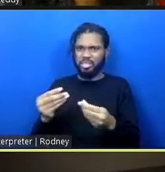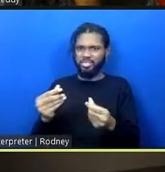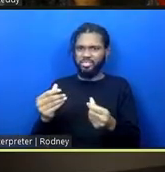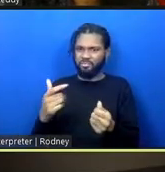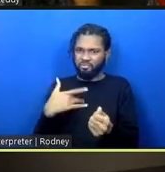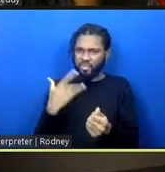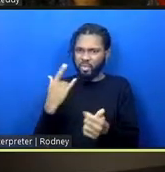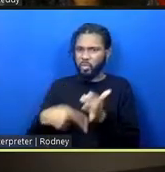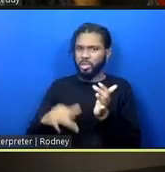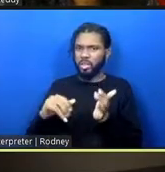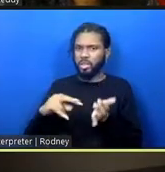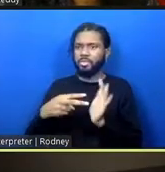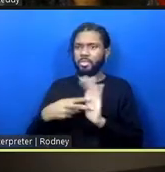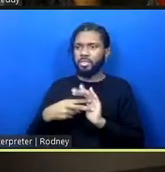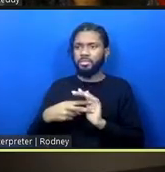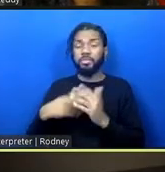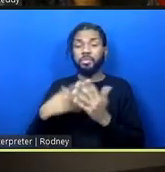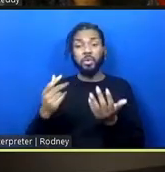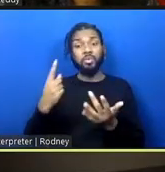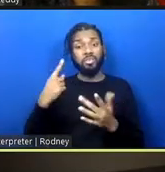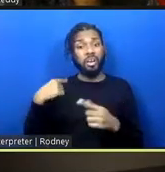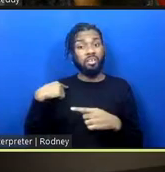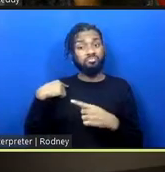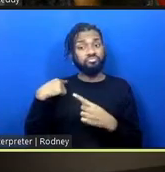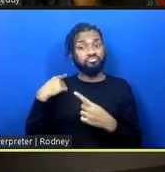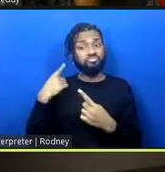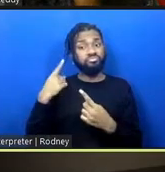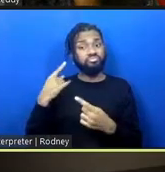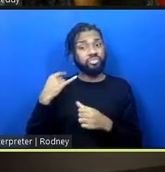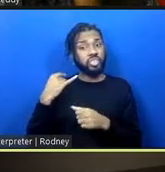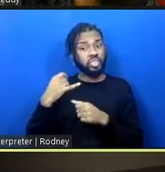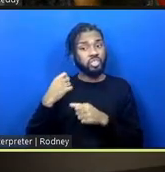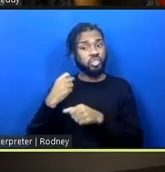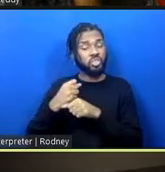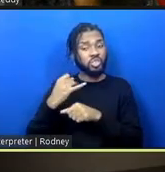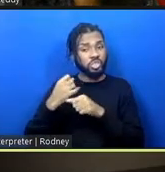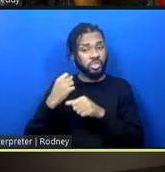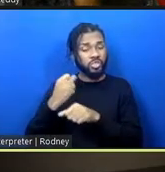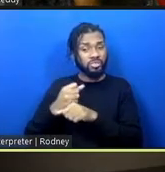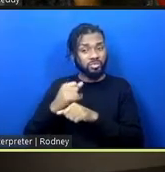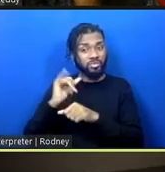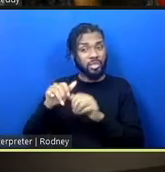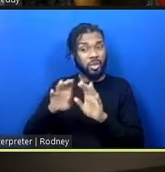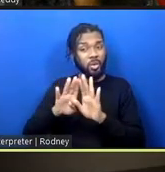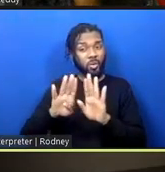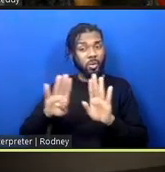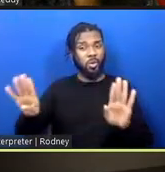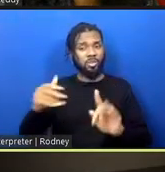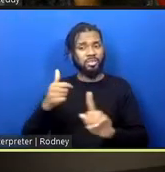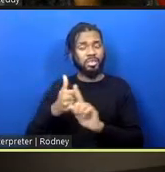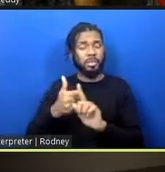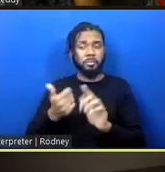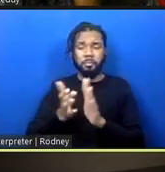So, the wall, over the years, has become this opportunity to think of it as a